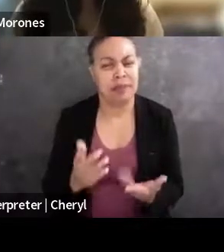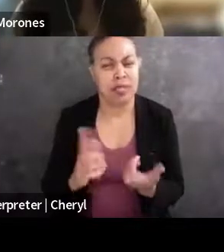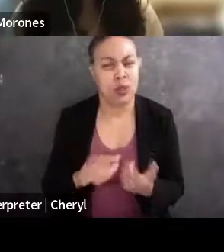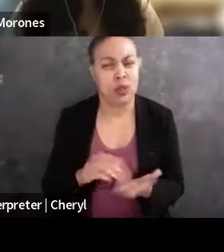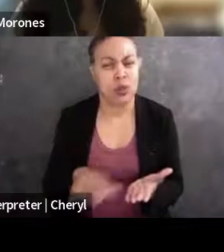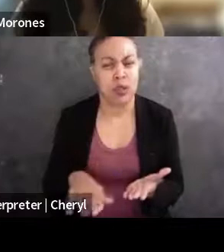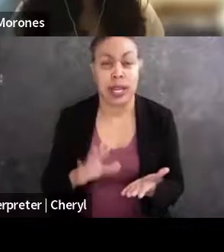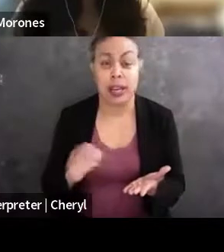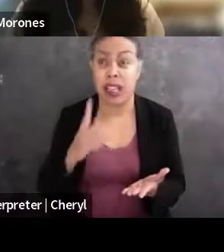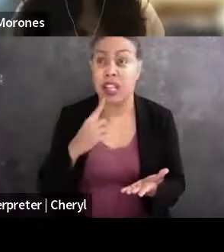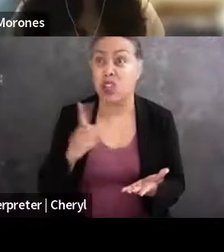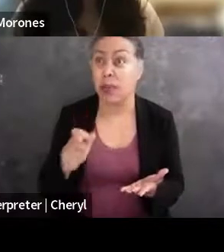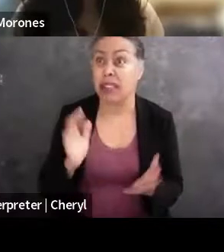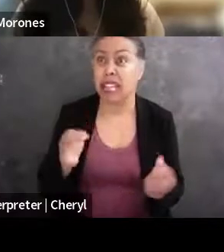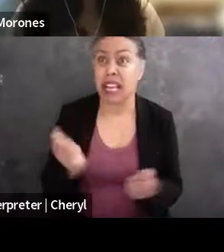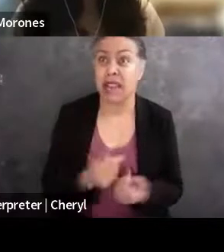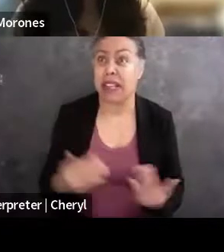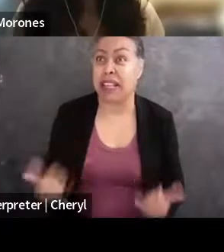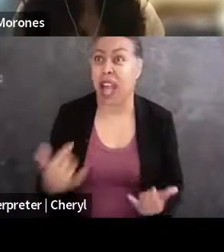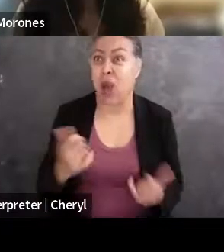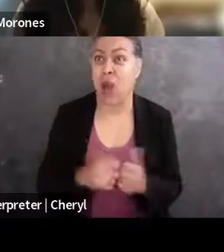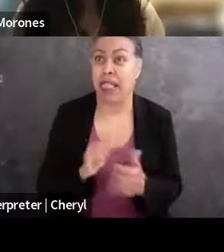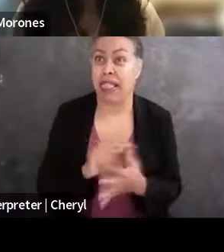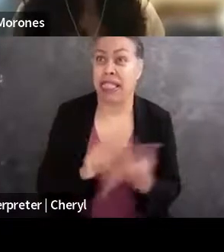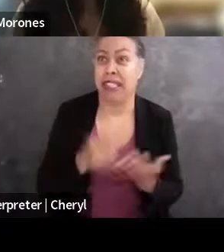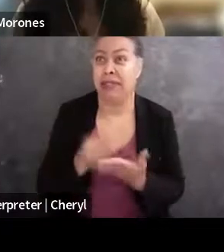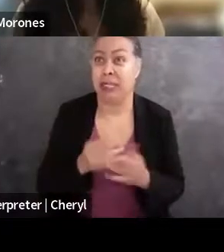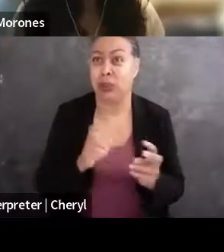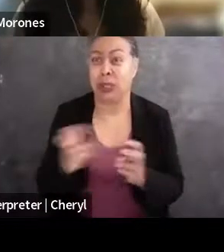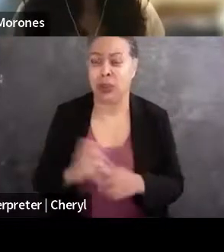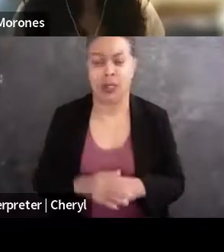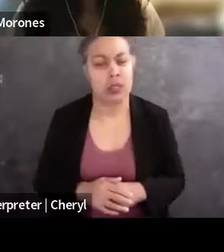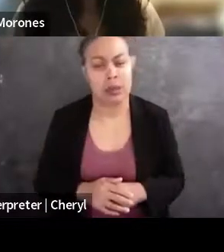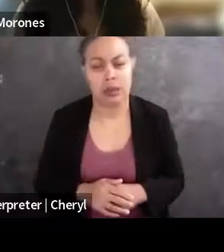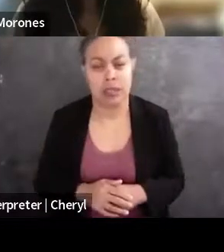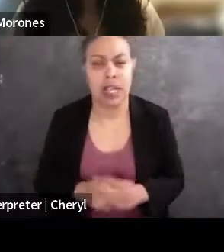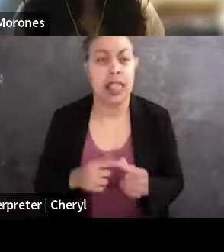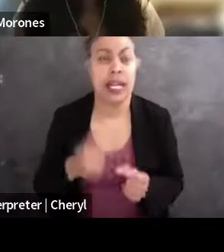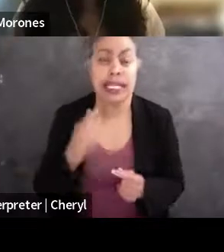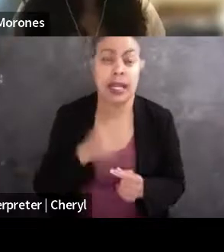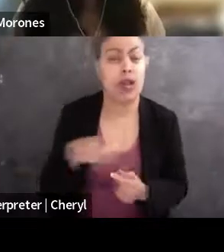on these financial stuff, you know, where we're, you know, telling other students, oh no, just, you know, follow your heart, right?